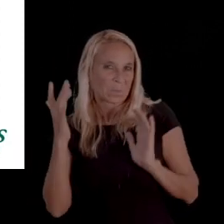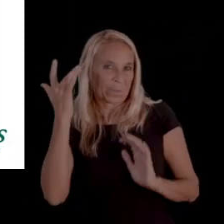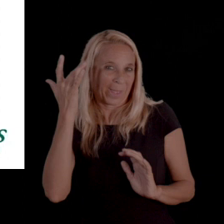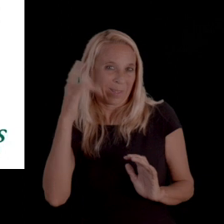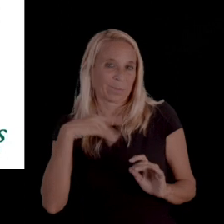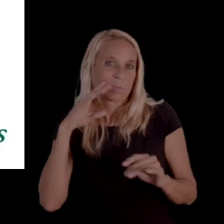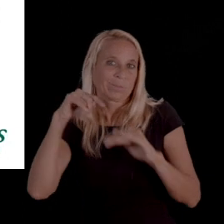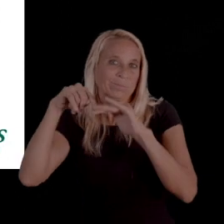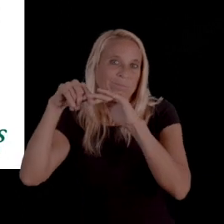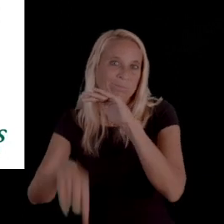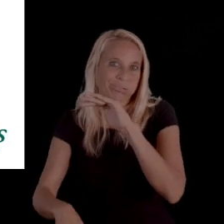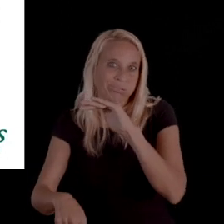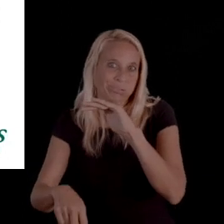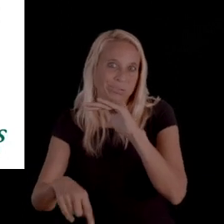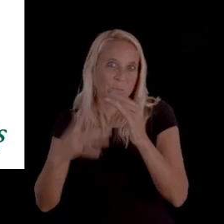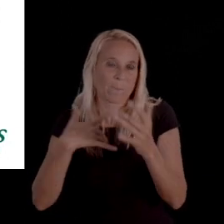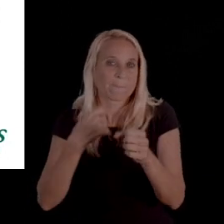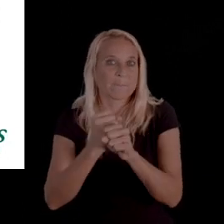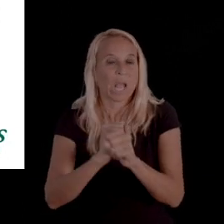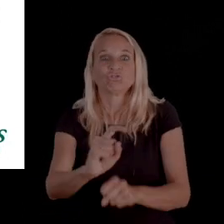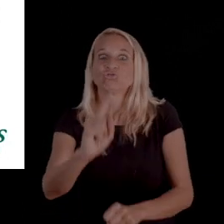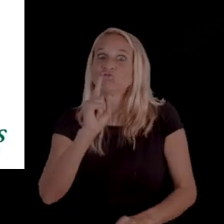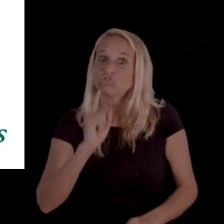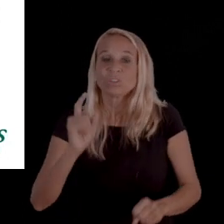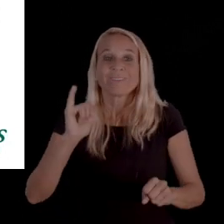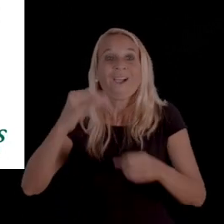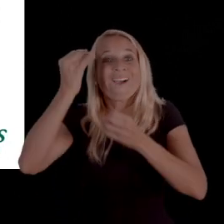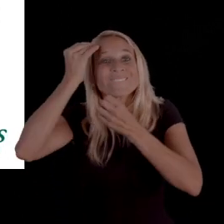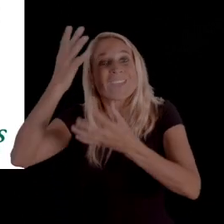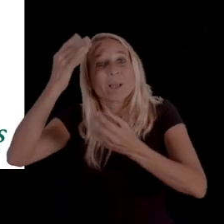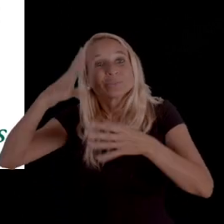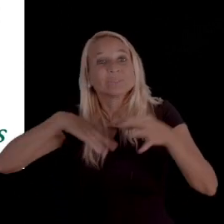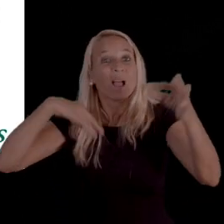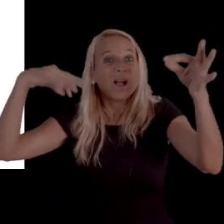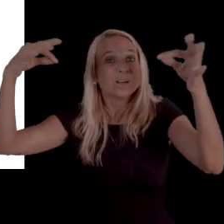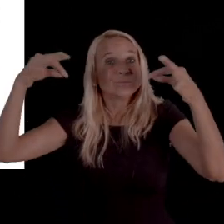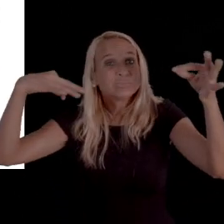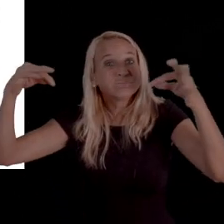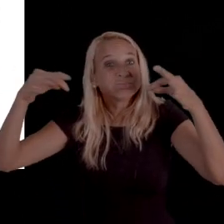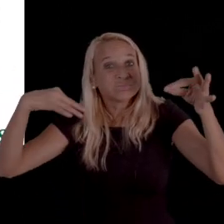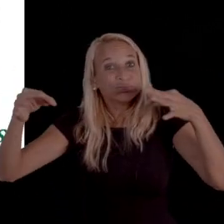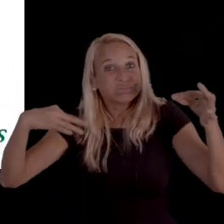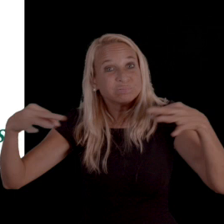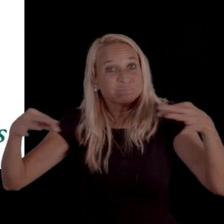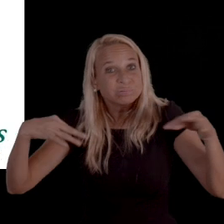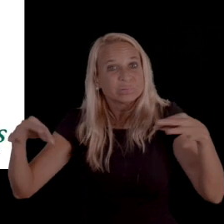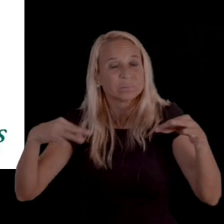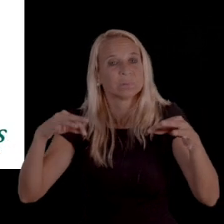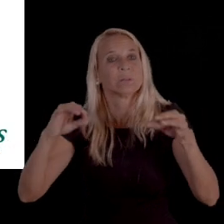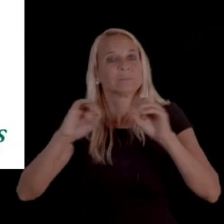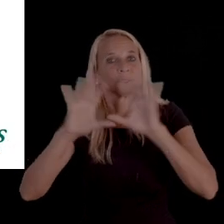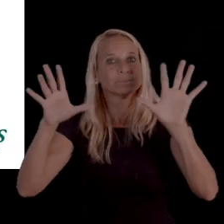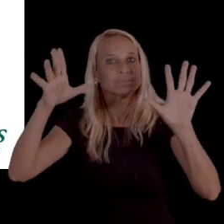because we will get into more specifics as we go on because we wanna make sure that the information does stick